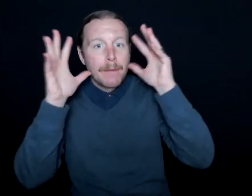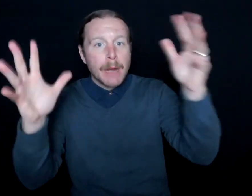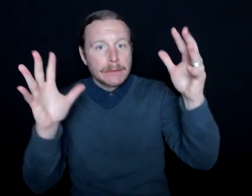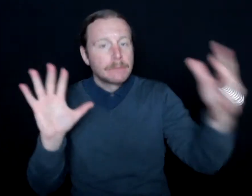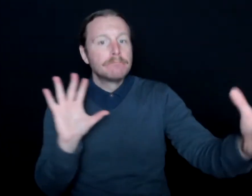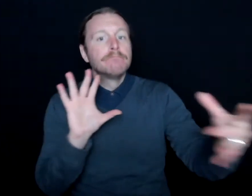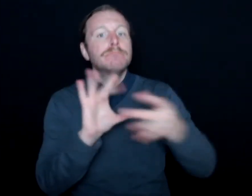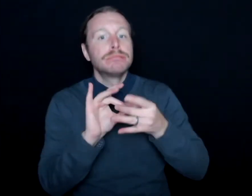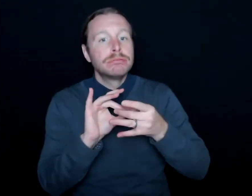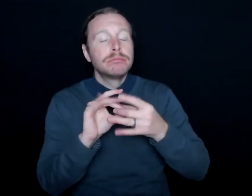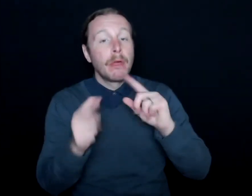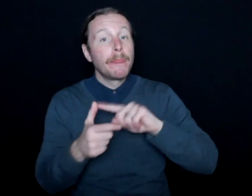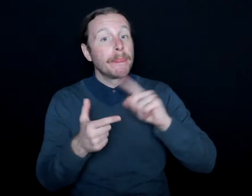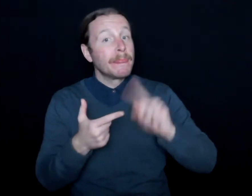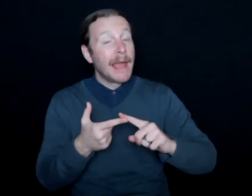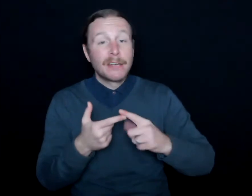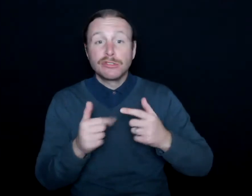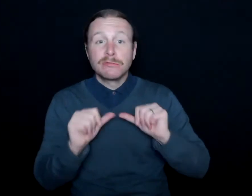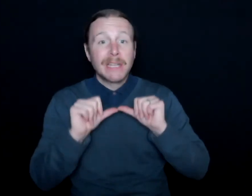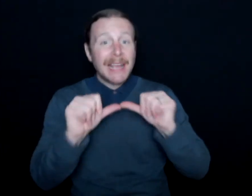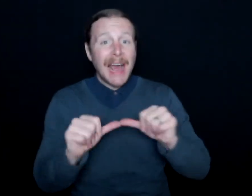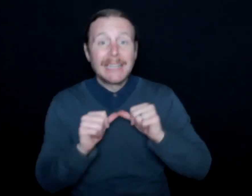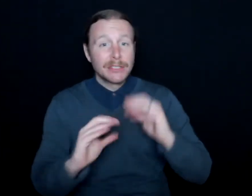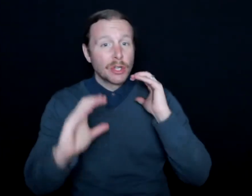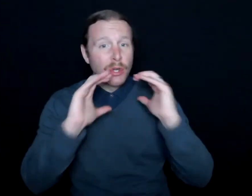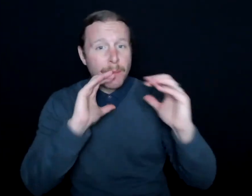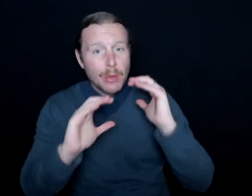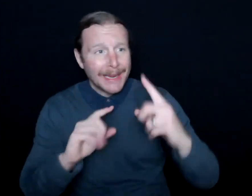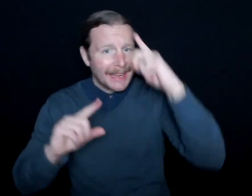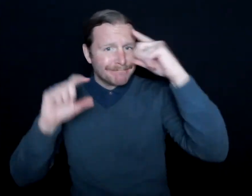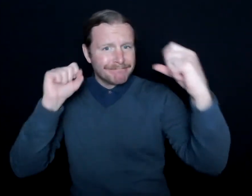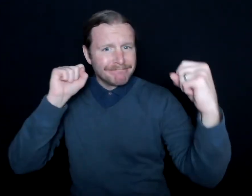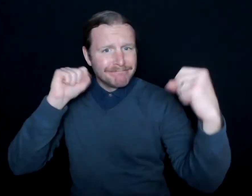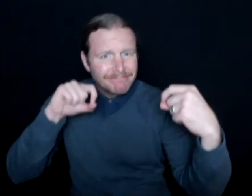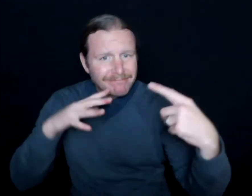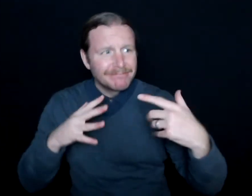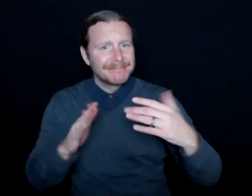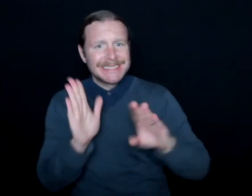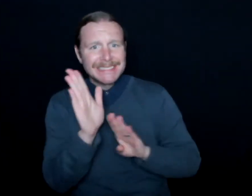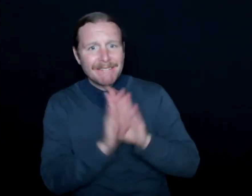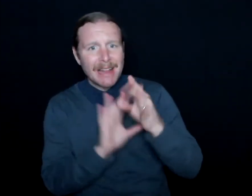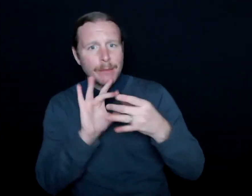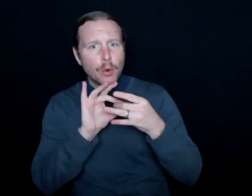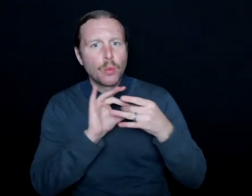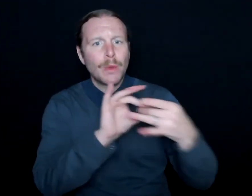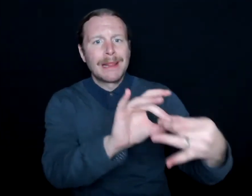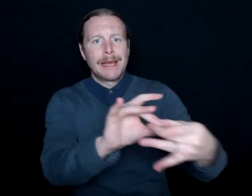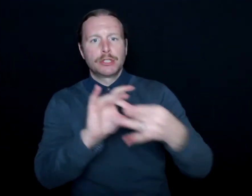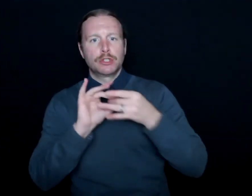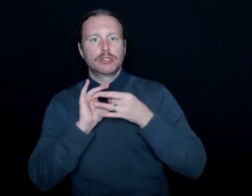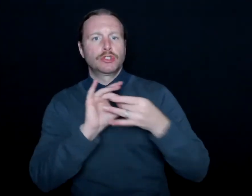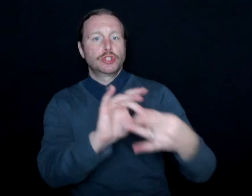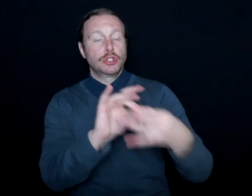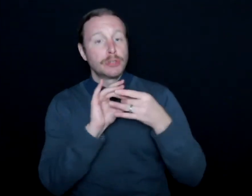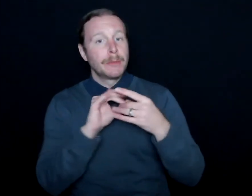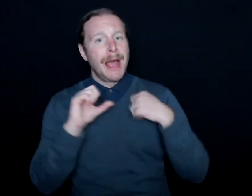And then it was constant communication and developing a relationship with them, where I could feel comfortable